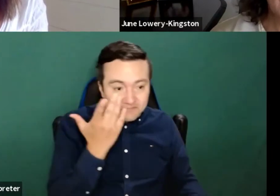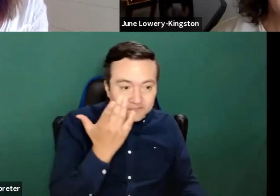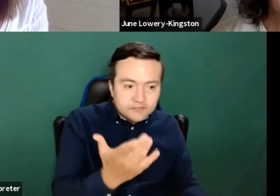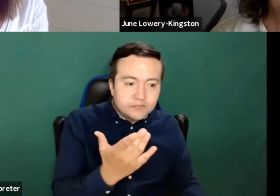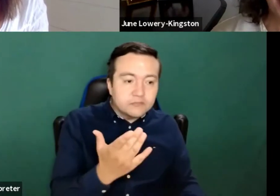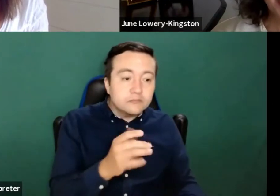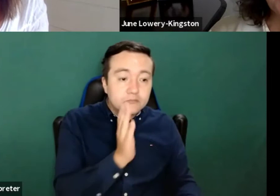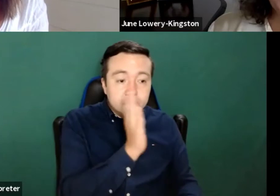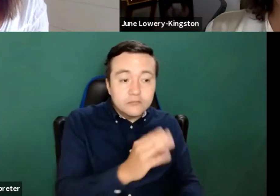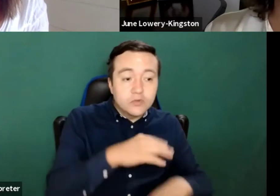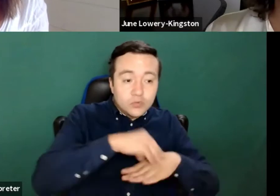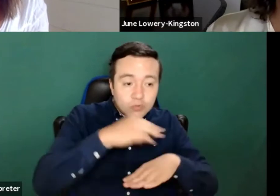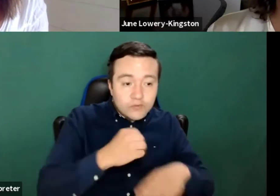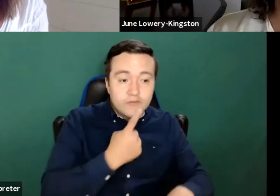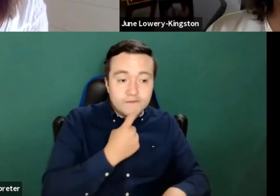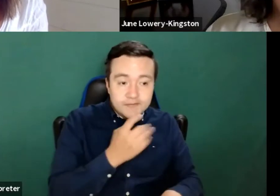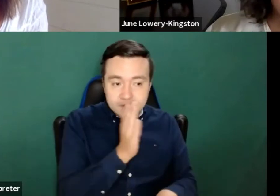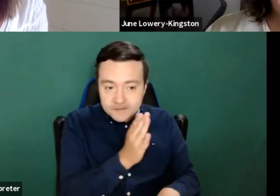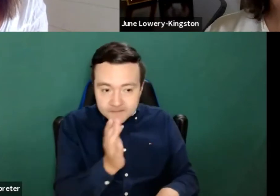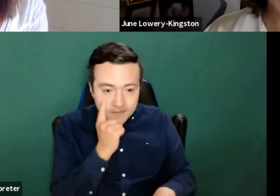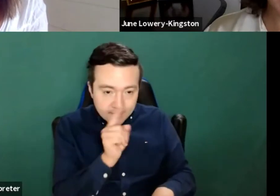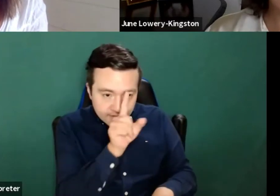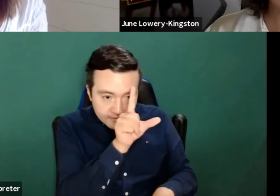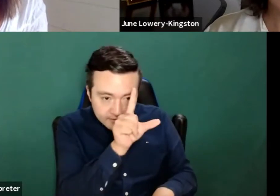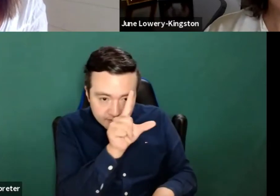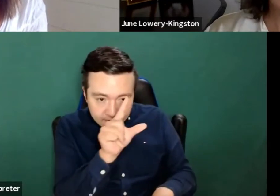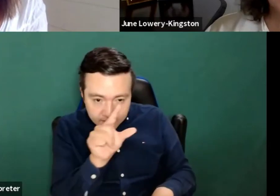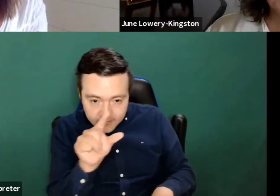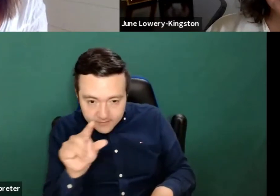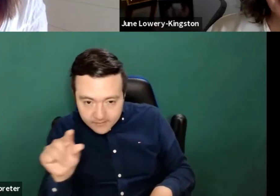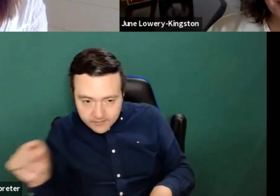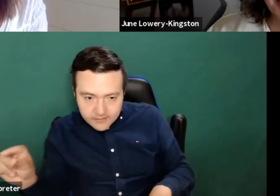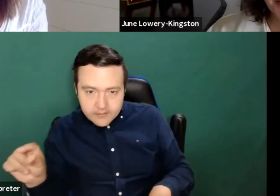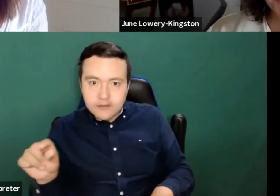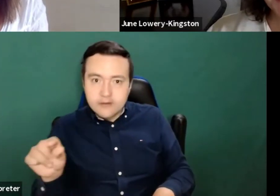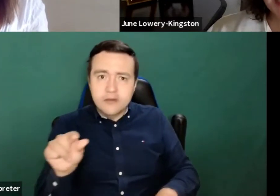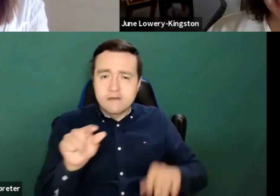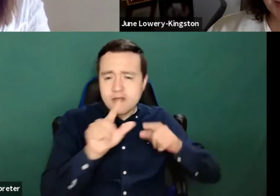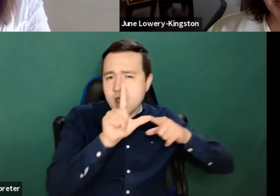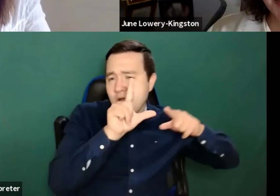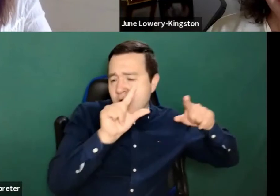clear, but we have an extremely long tail, in terms of other countries taking part.